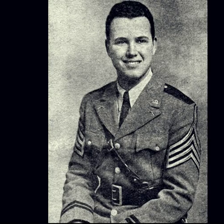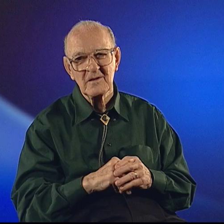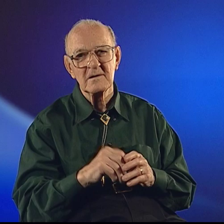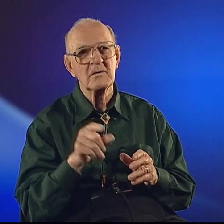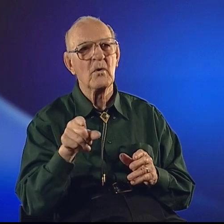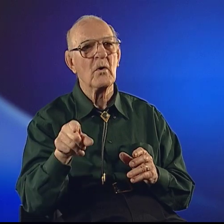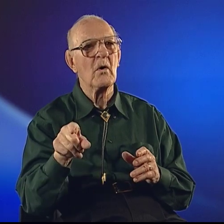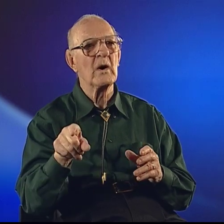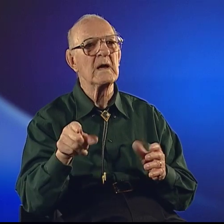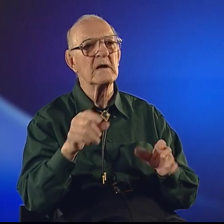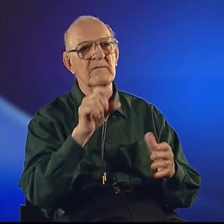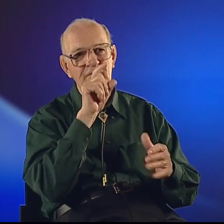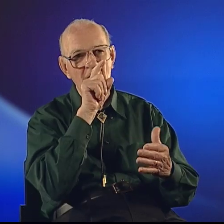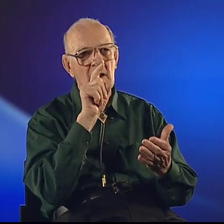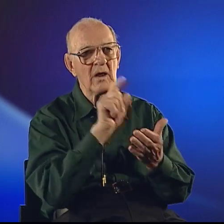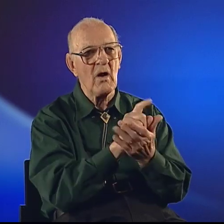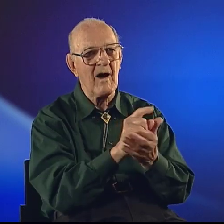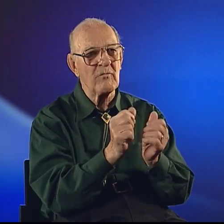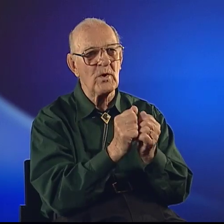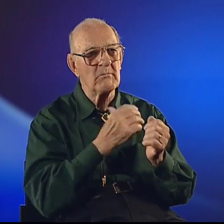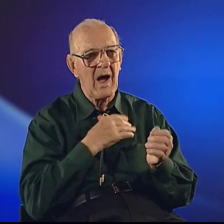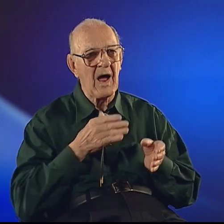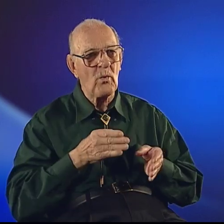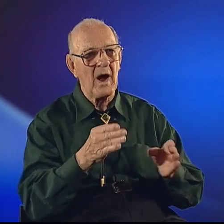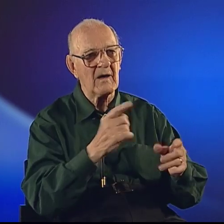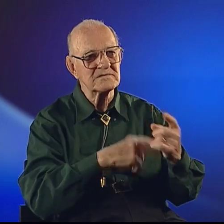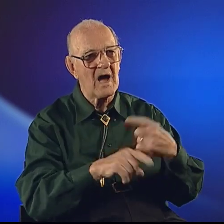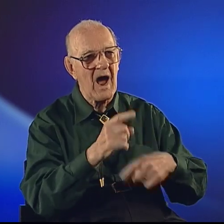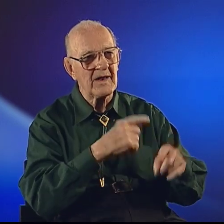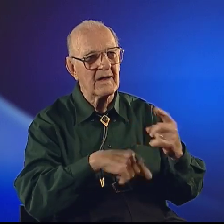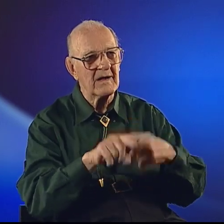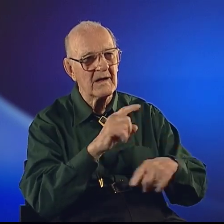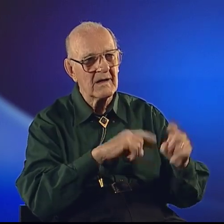He fell in love with my way of signing.